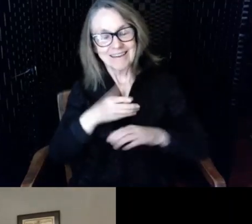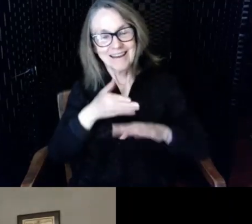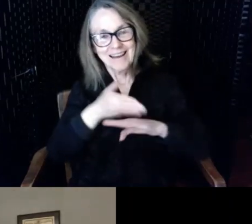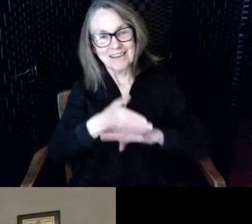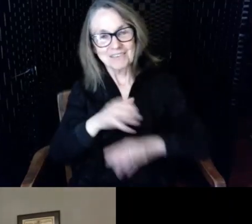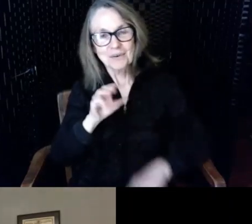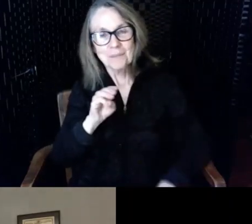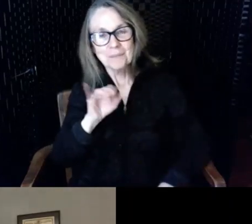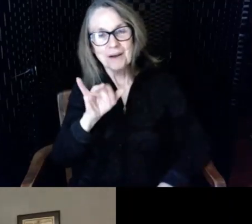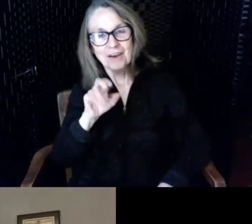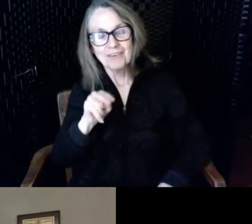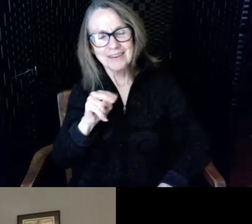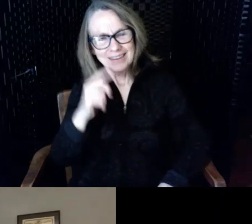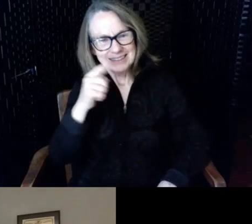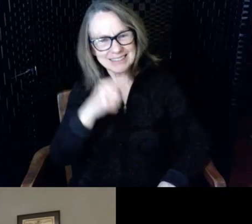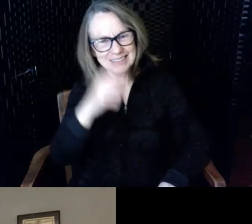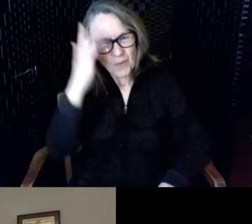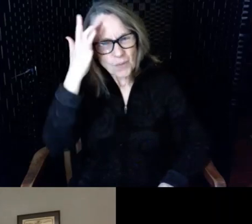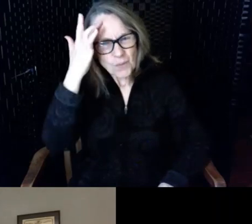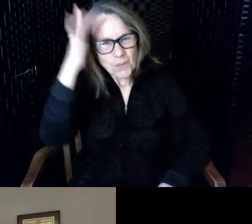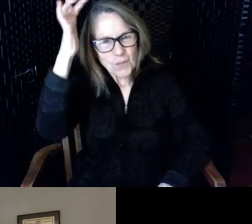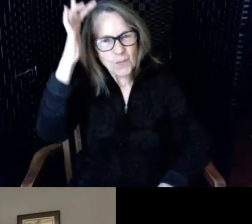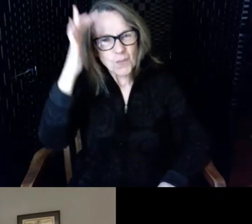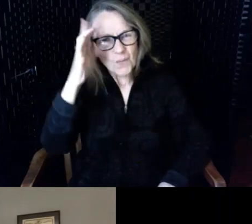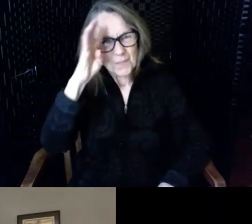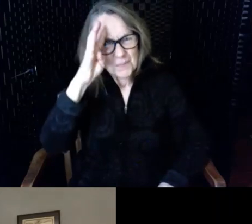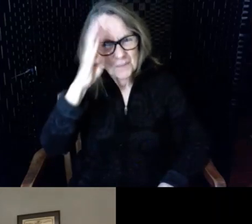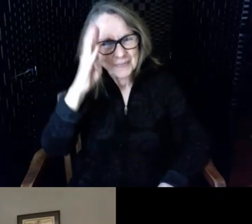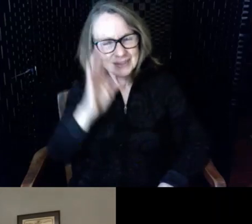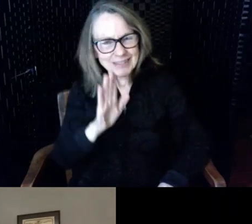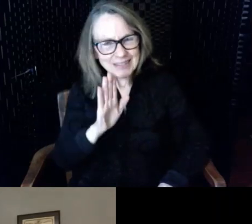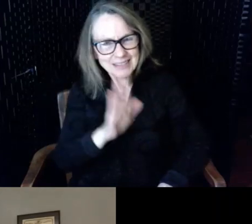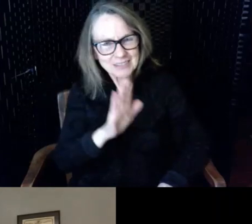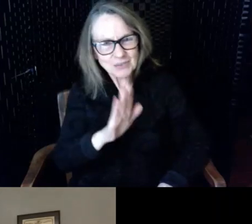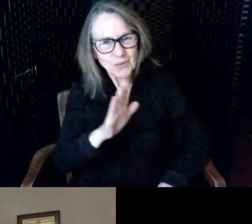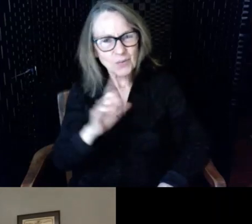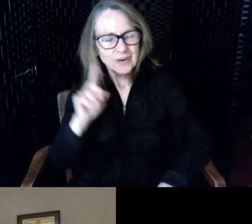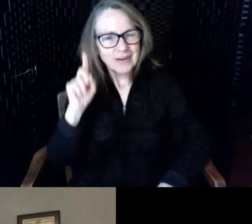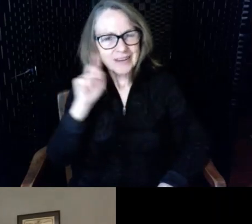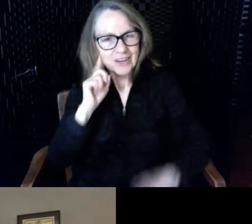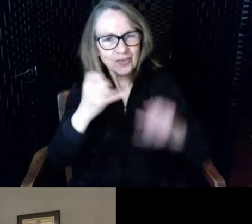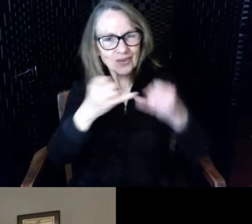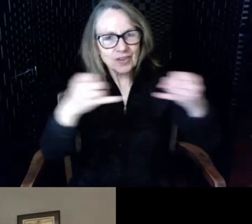ingenuity on making his own hearing loop 30 years ago makes me think this is a